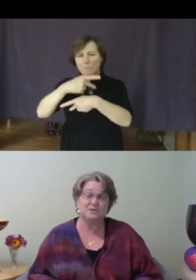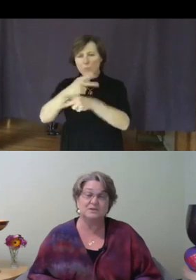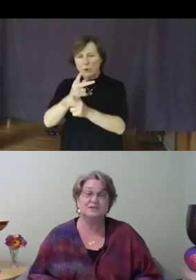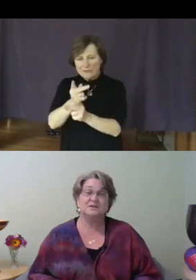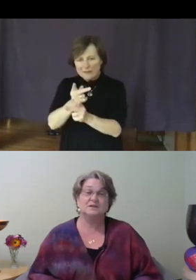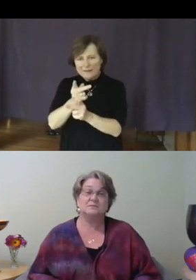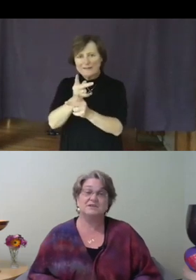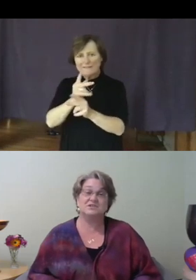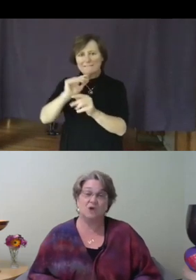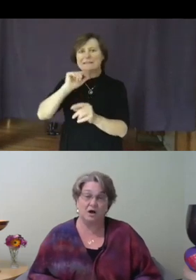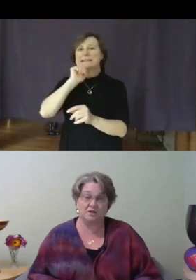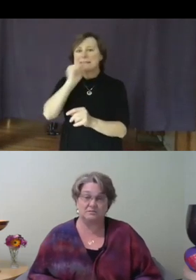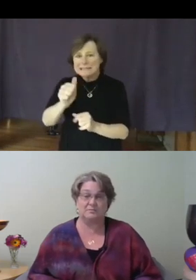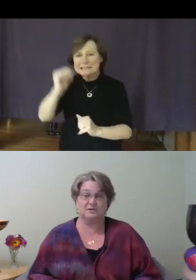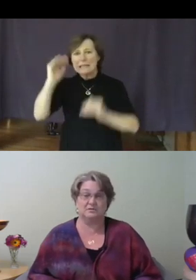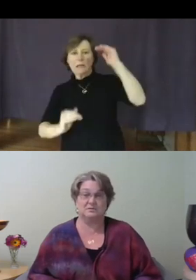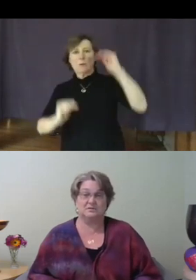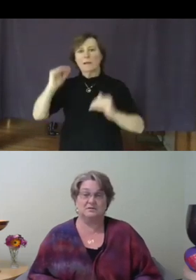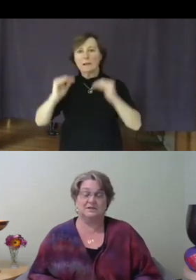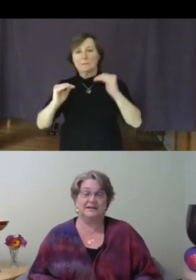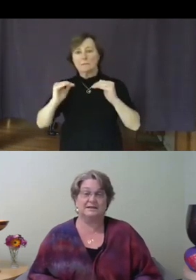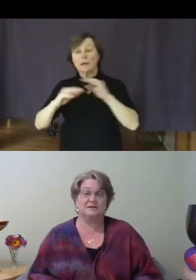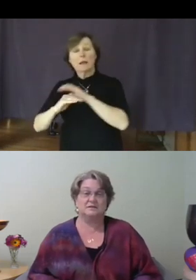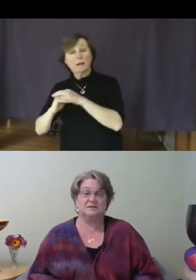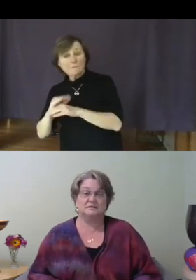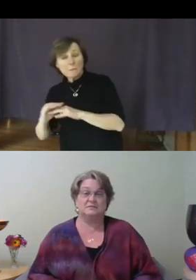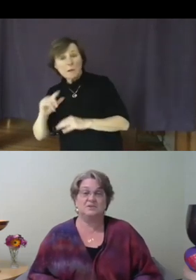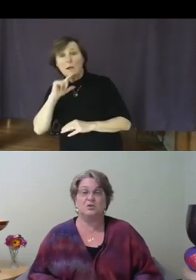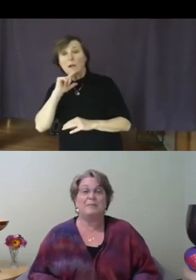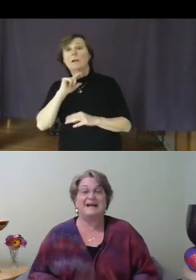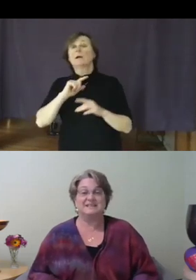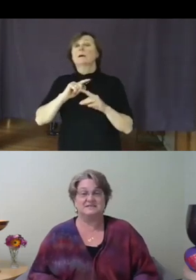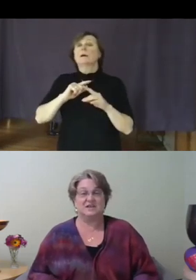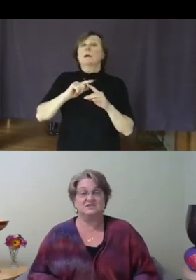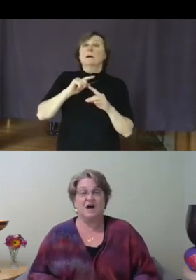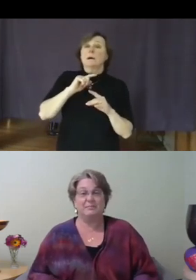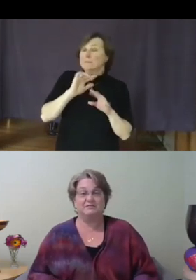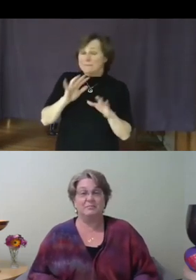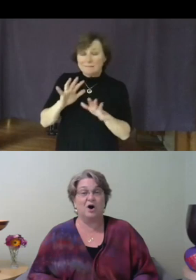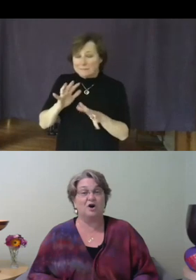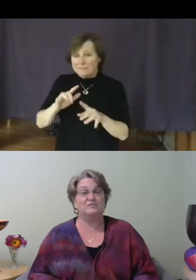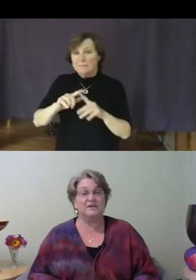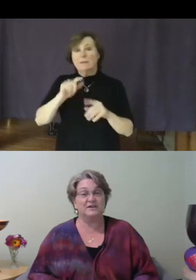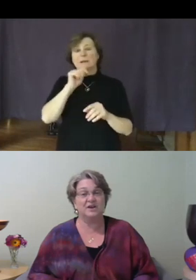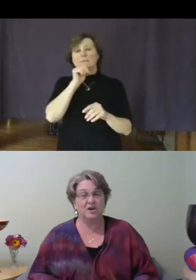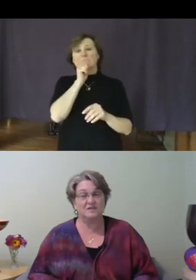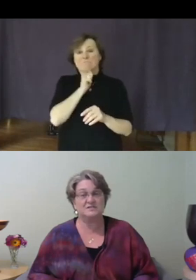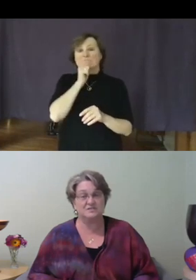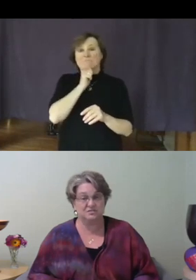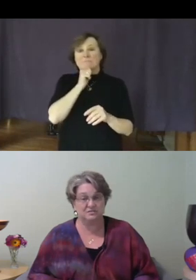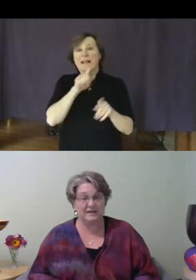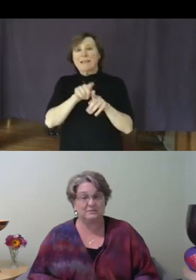but tolerable. Like, you know, balancing on top of the ball, very hard to do and we